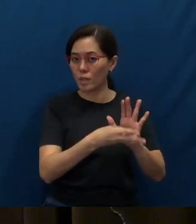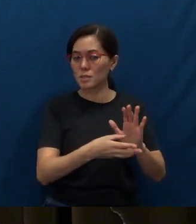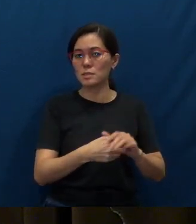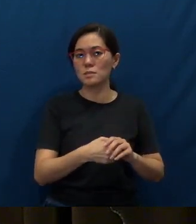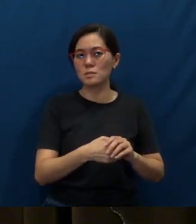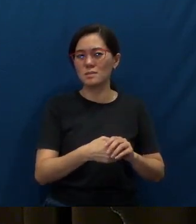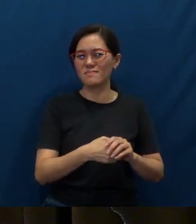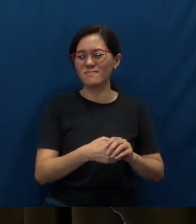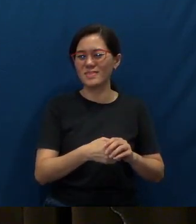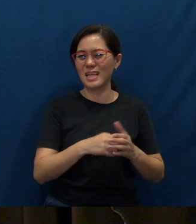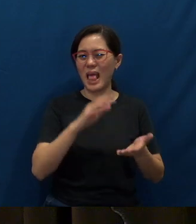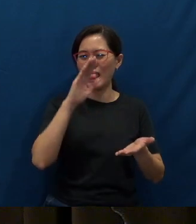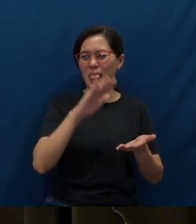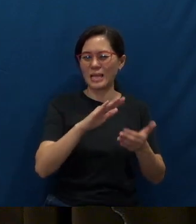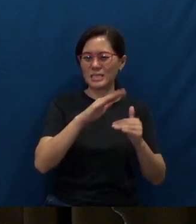less than once a month.